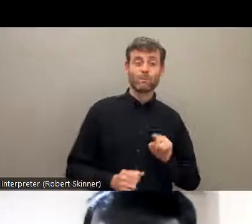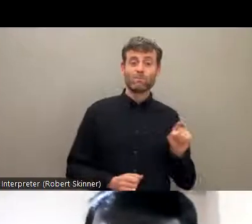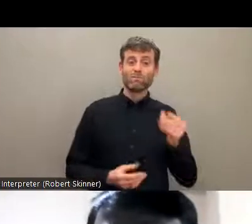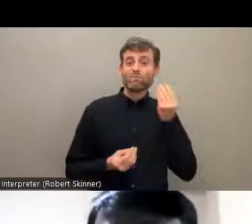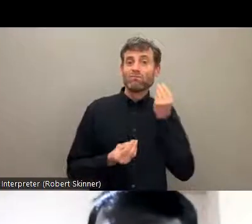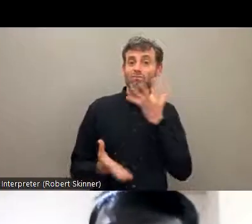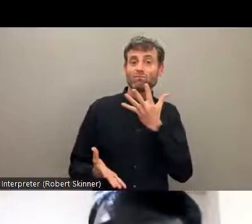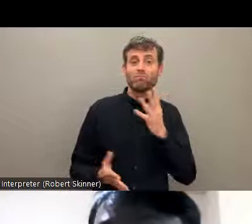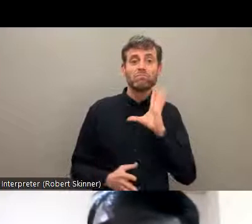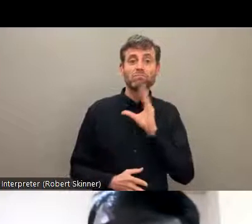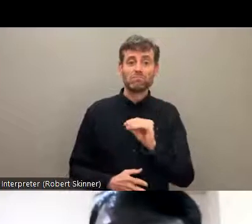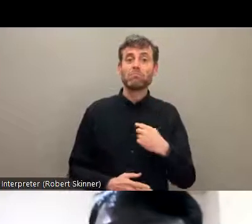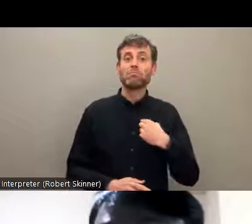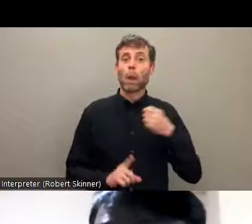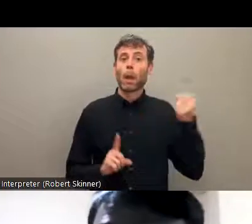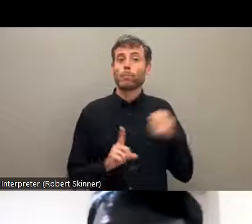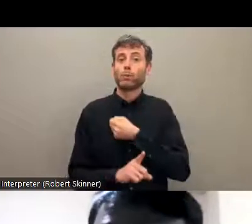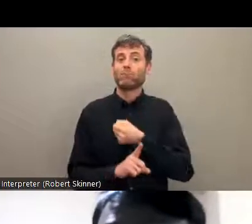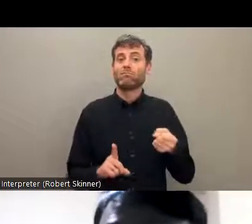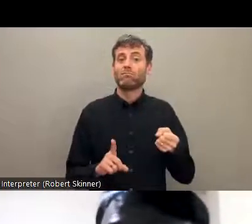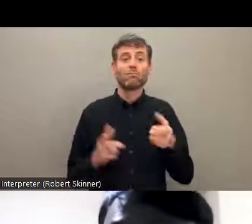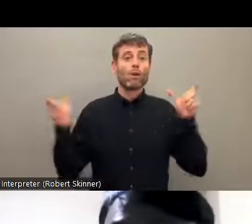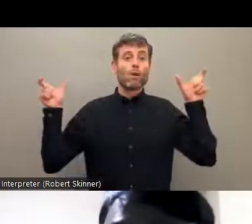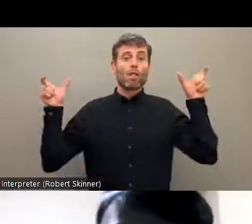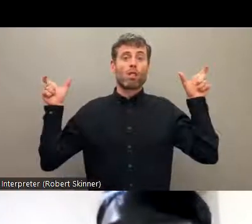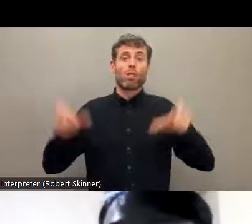of the facts, how persons with disabilities and particularly the